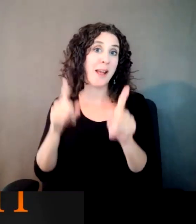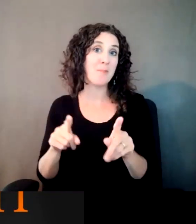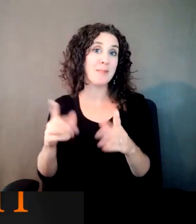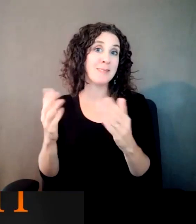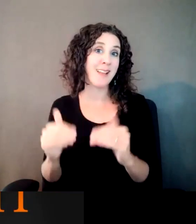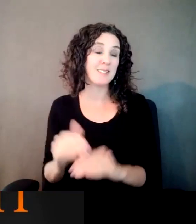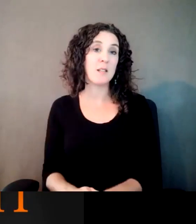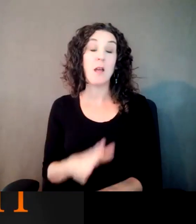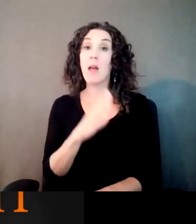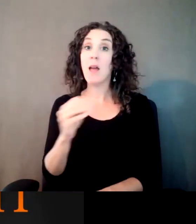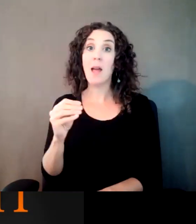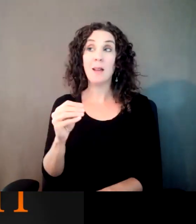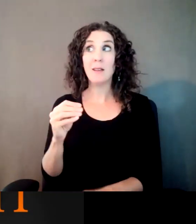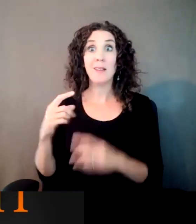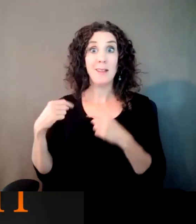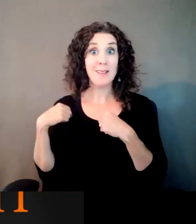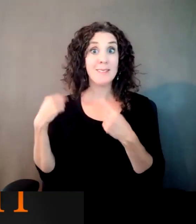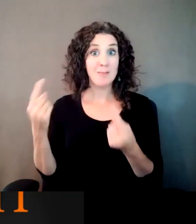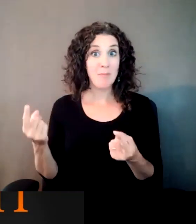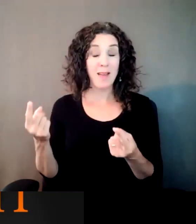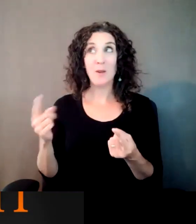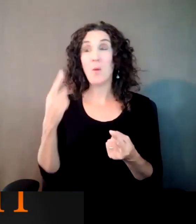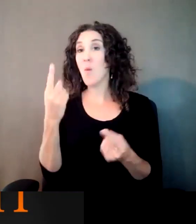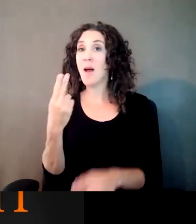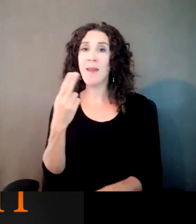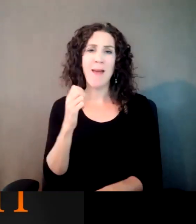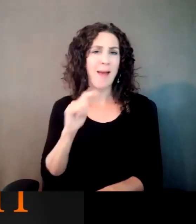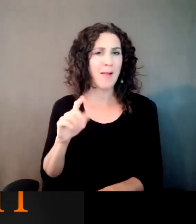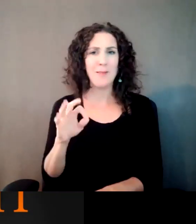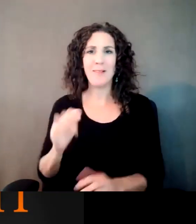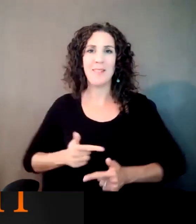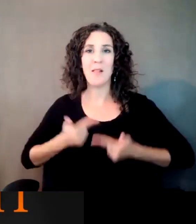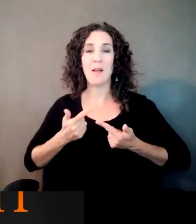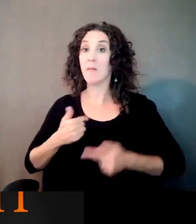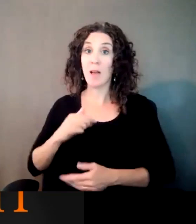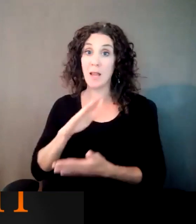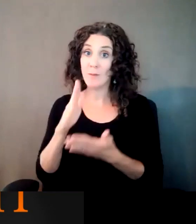made for one hell of a life, I tell ya, I have not been bored.